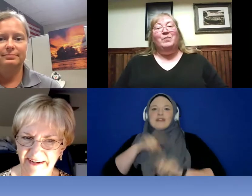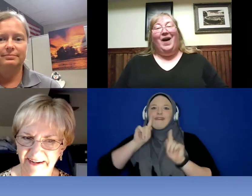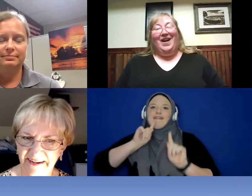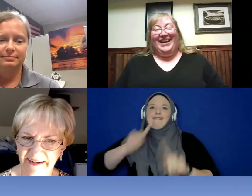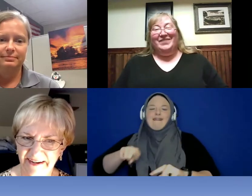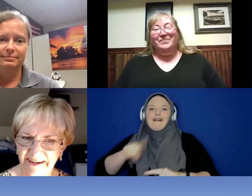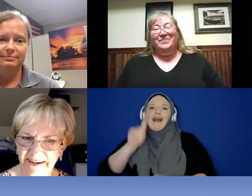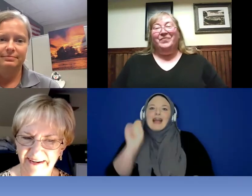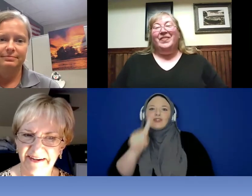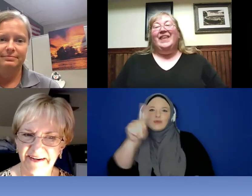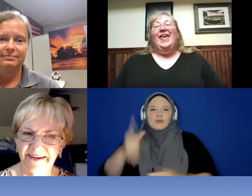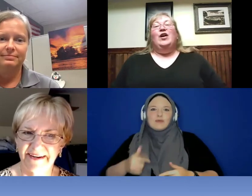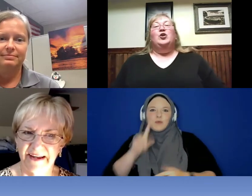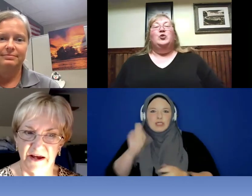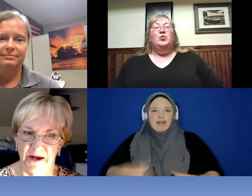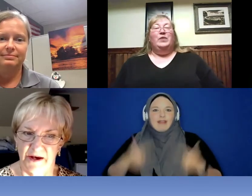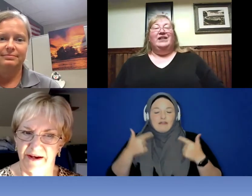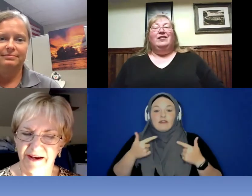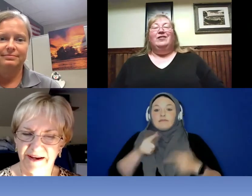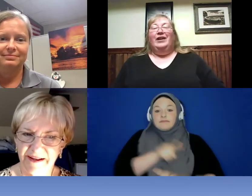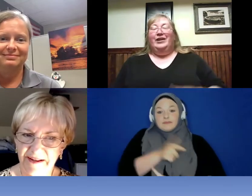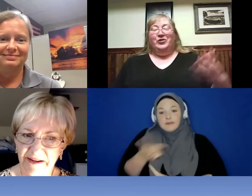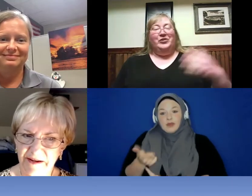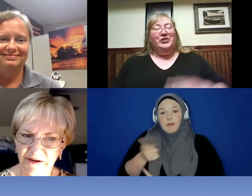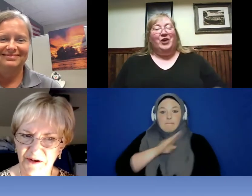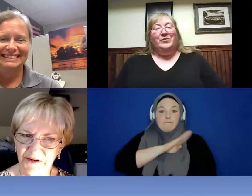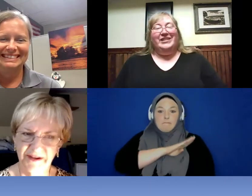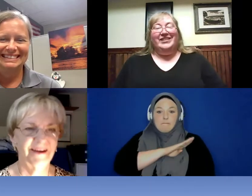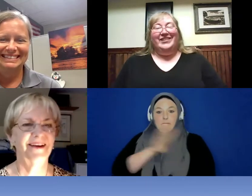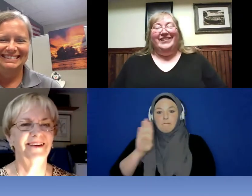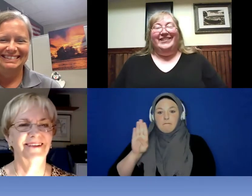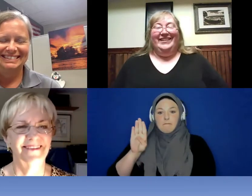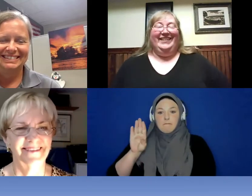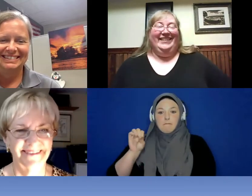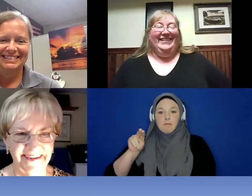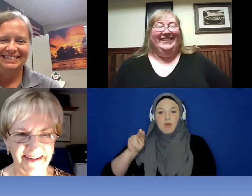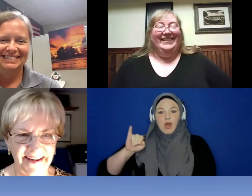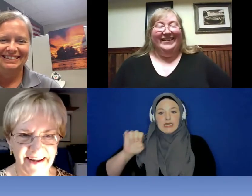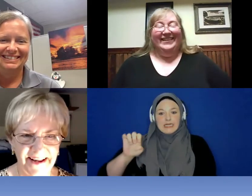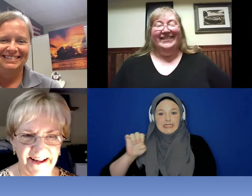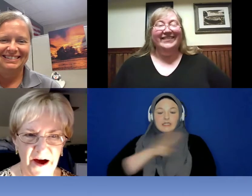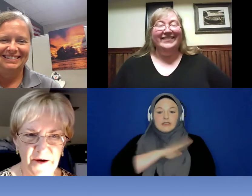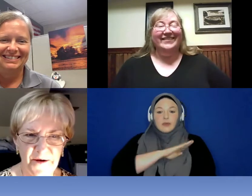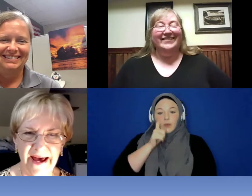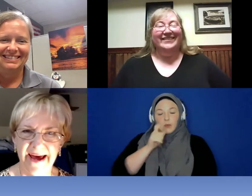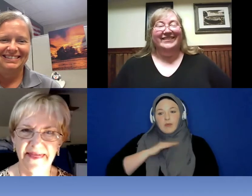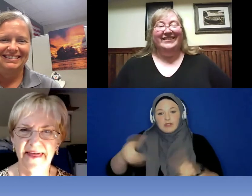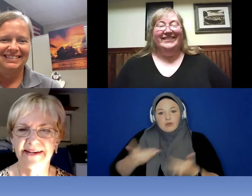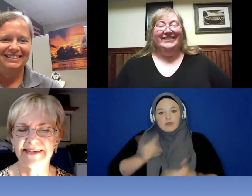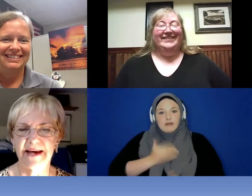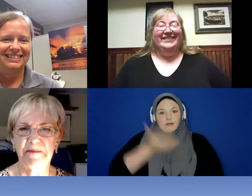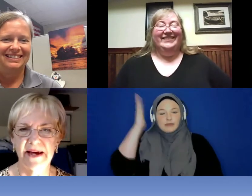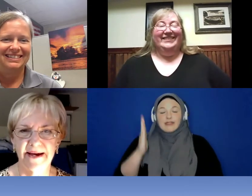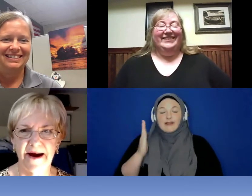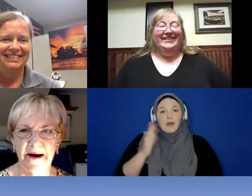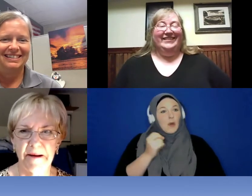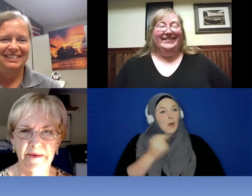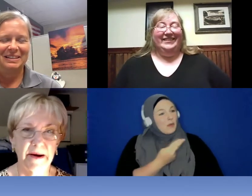Bonnie who will introduce our presenter. >> Bonnie: Okay thanks Debbie I am